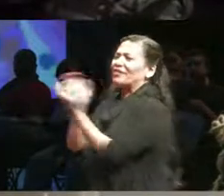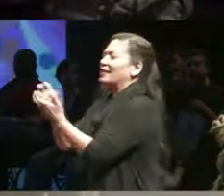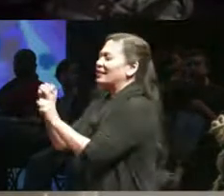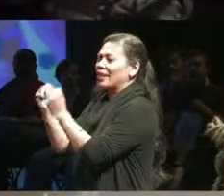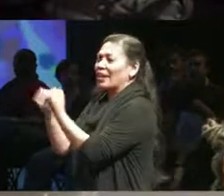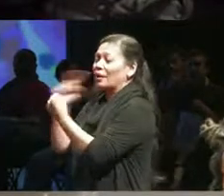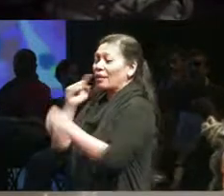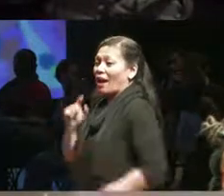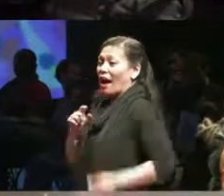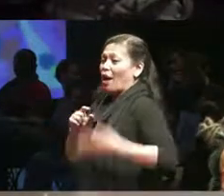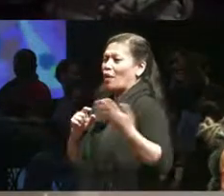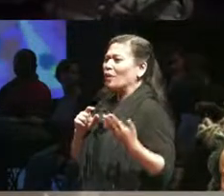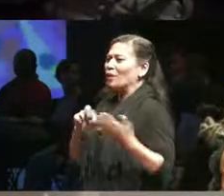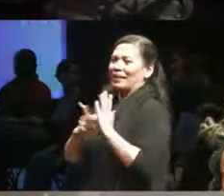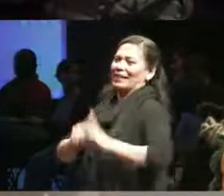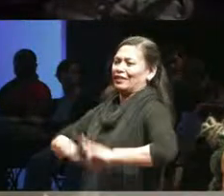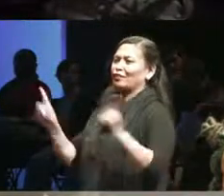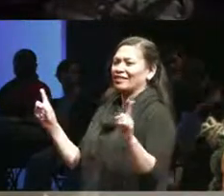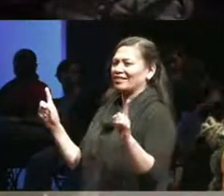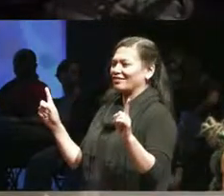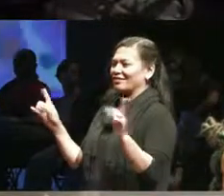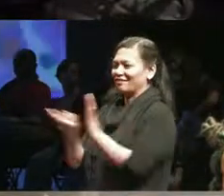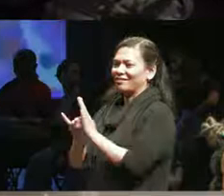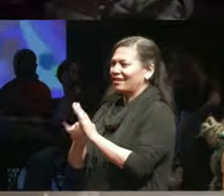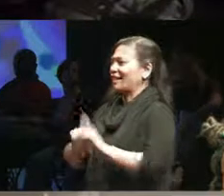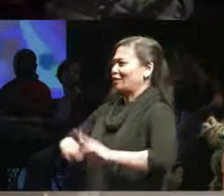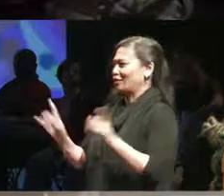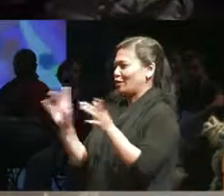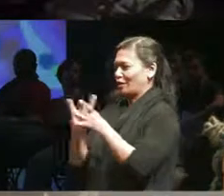a whole different story. And it's that separation that I've kind of had to deal